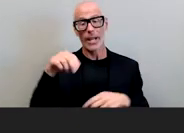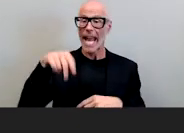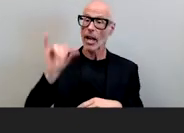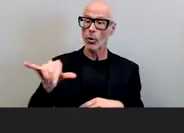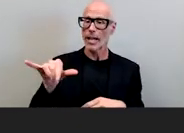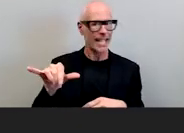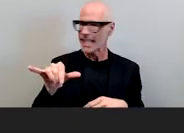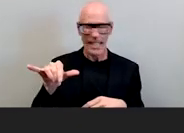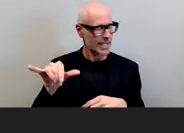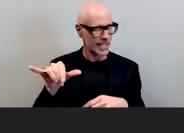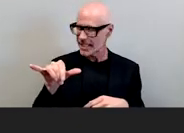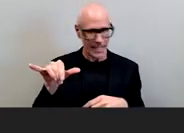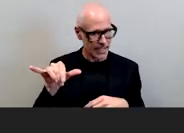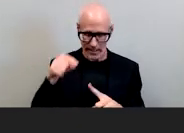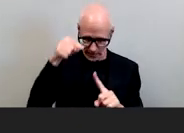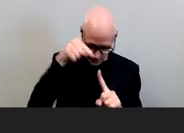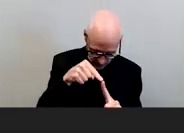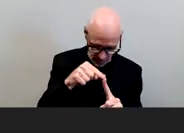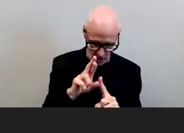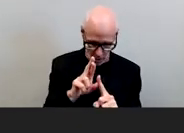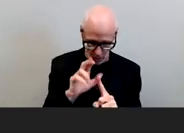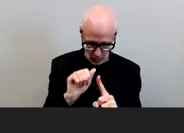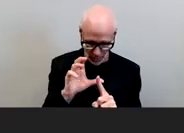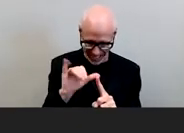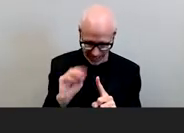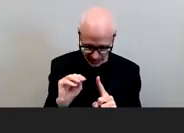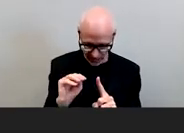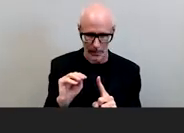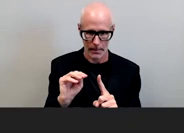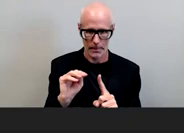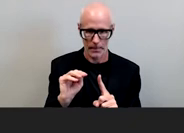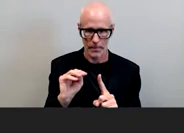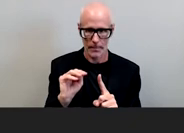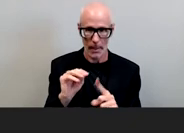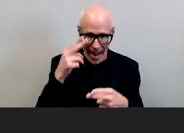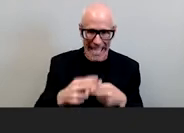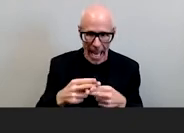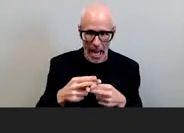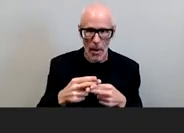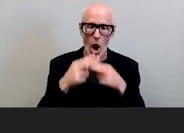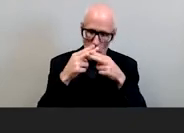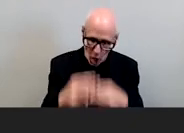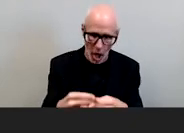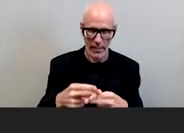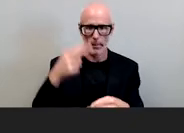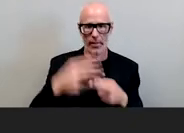going to be anti-racist it's got to be racism that you are taking on by name call it by its name